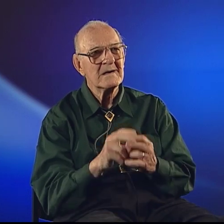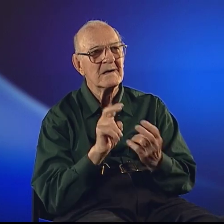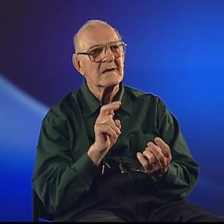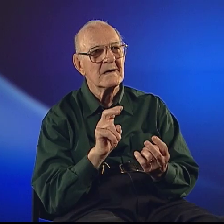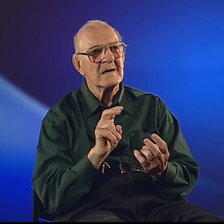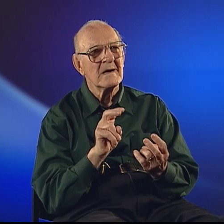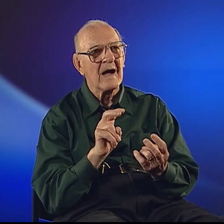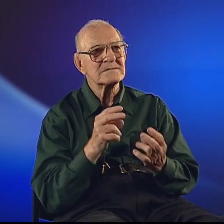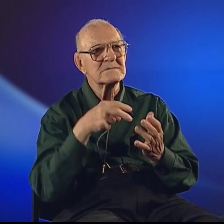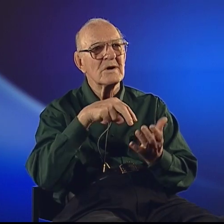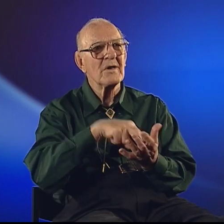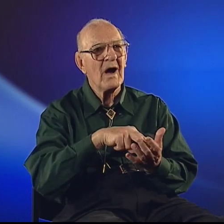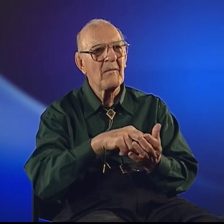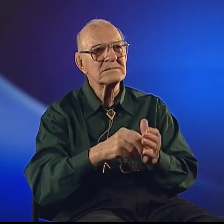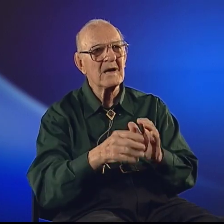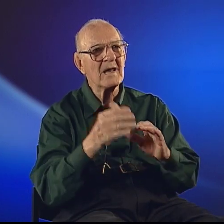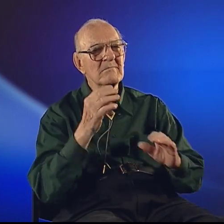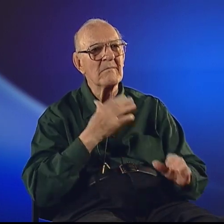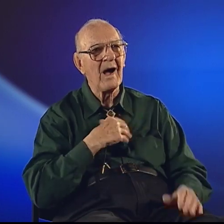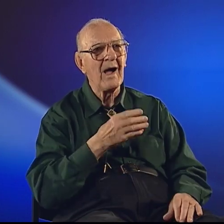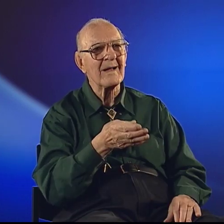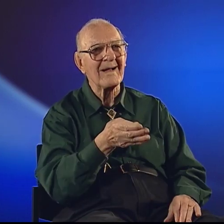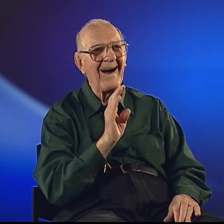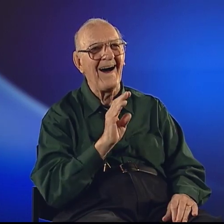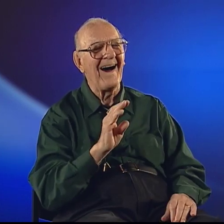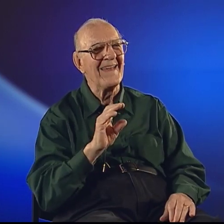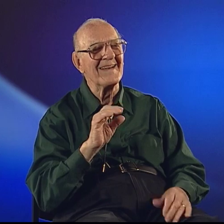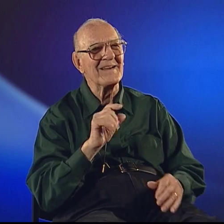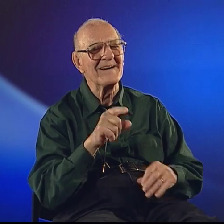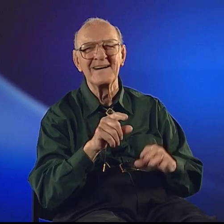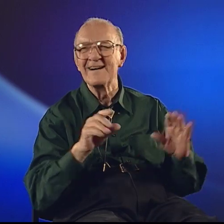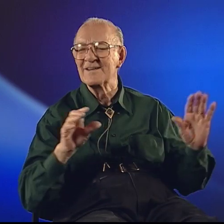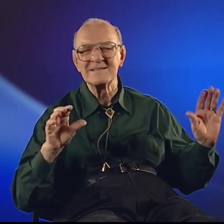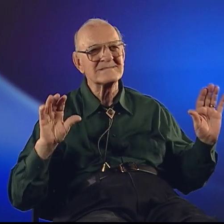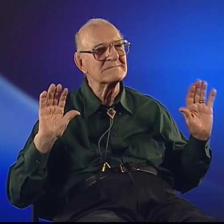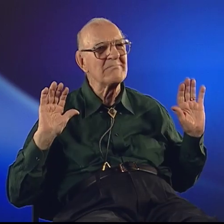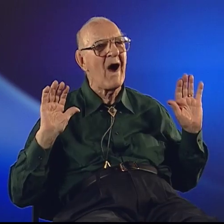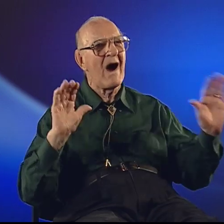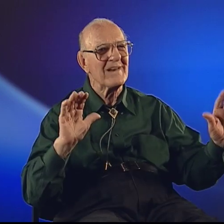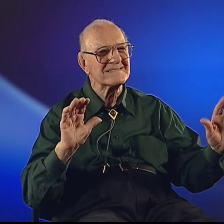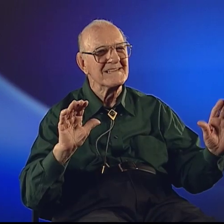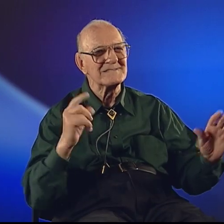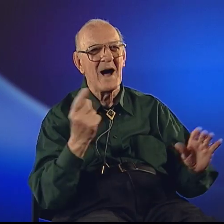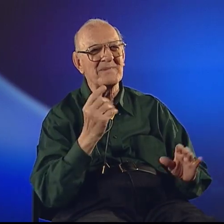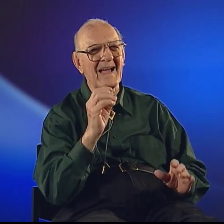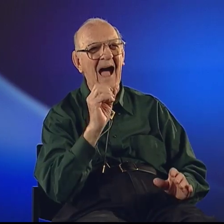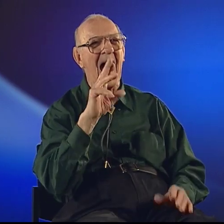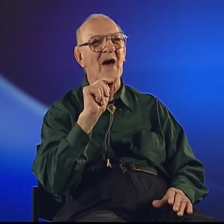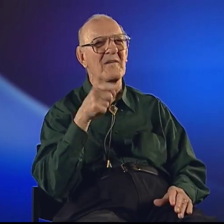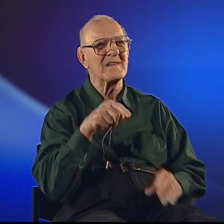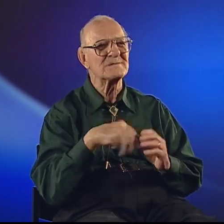I stood up and said, "My God, that's marvelous! "Something out of this world!"